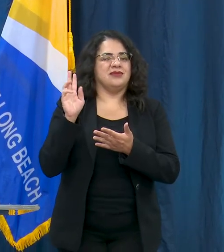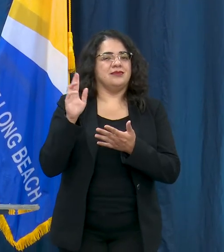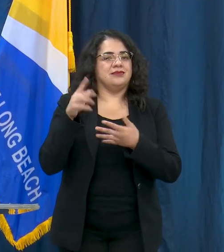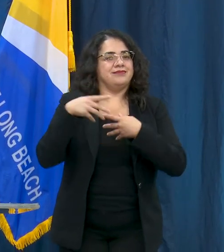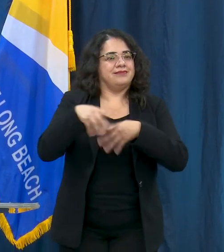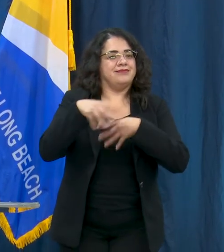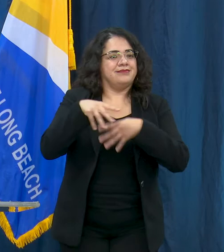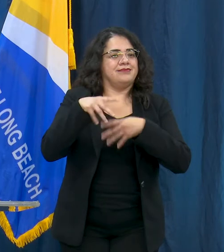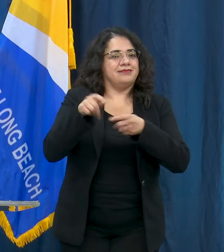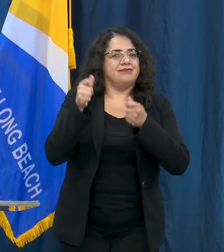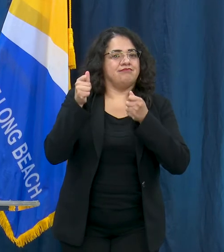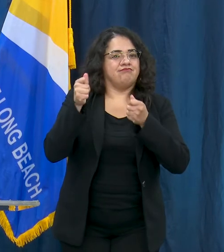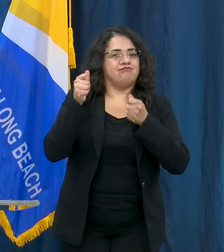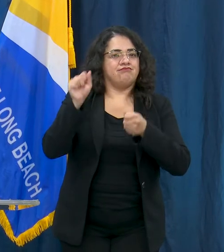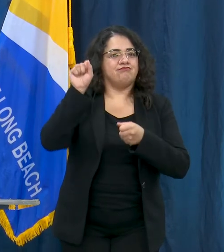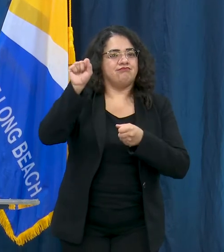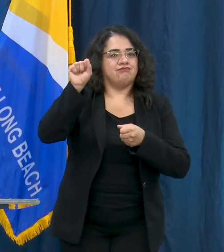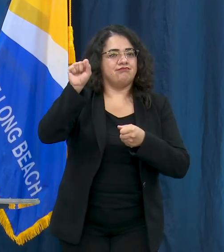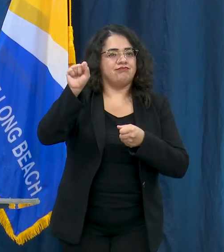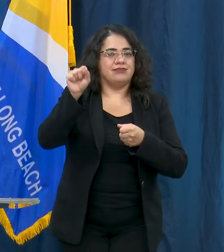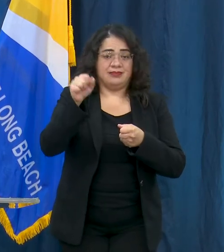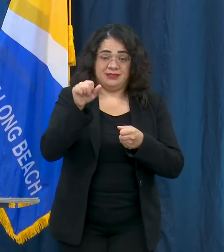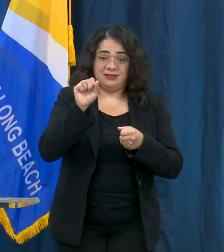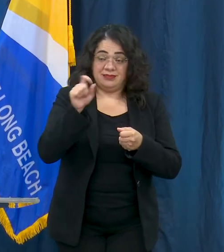attributed to this and can the city talk about steps it is